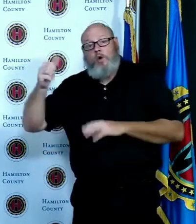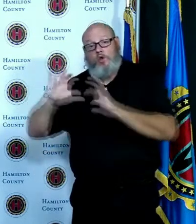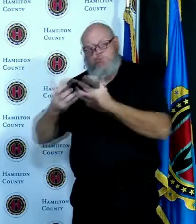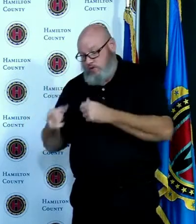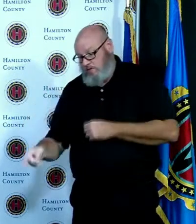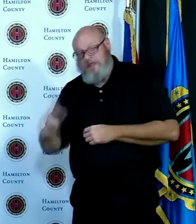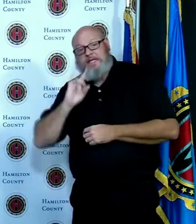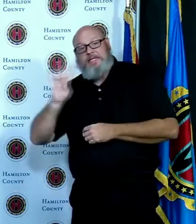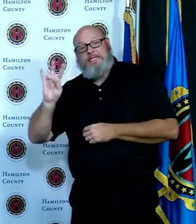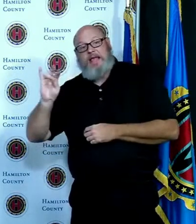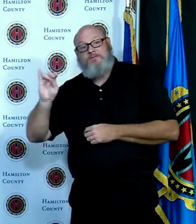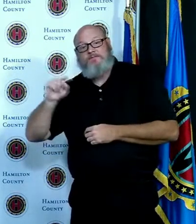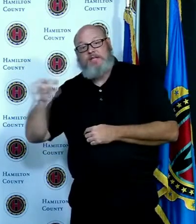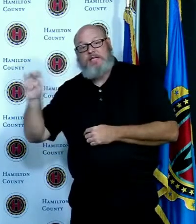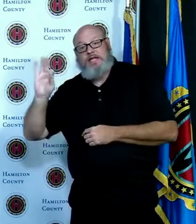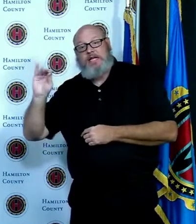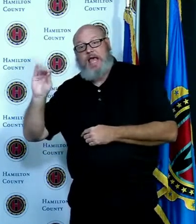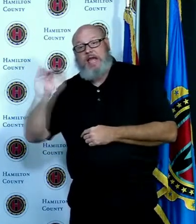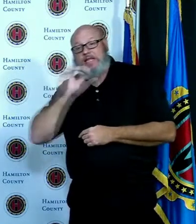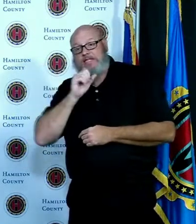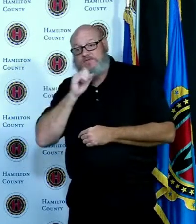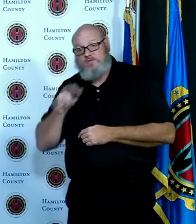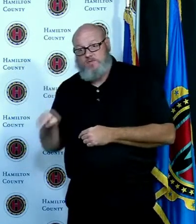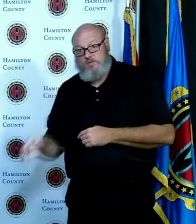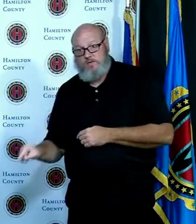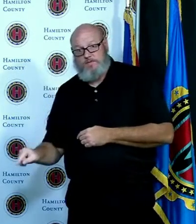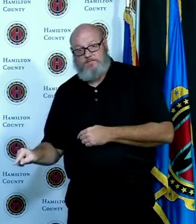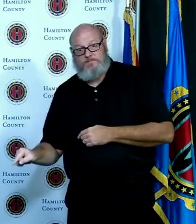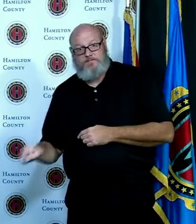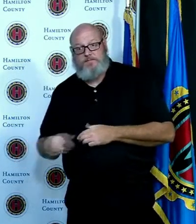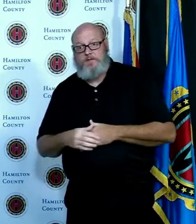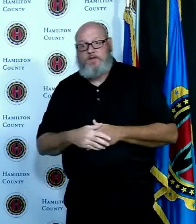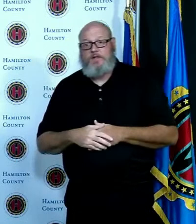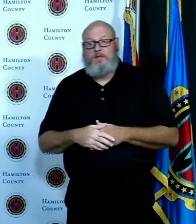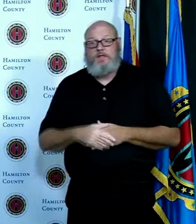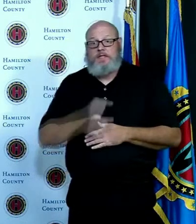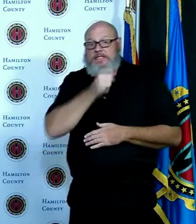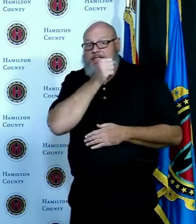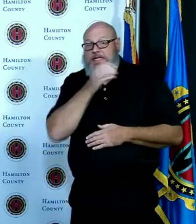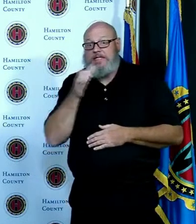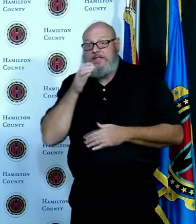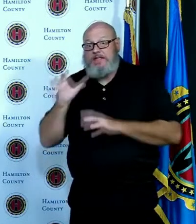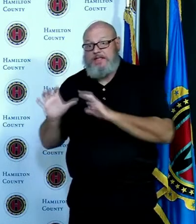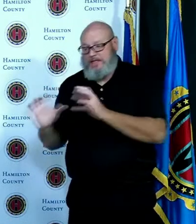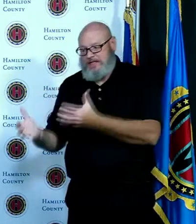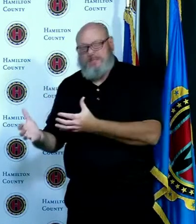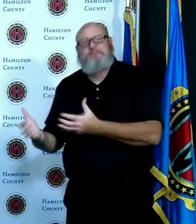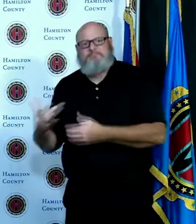older demographic and much more sensitive to that case to the Covid-19 and this might be a large